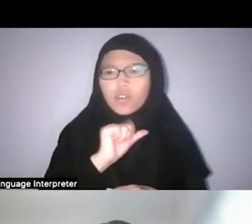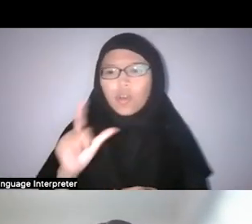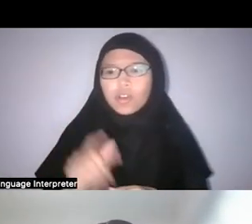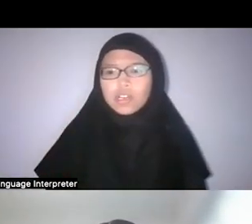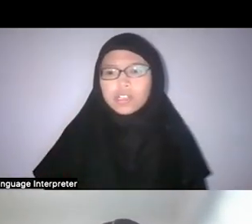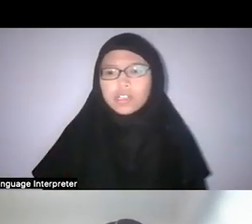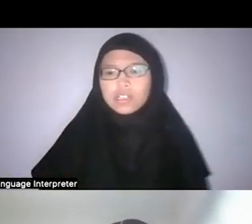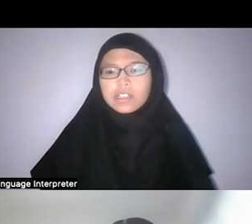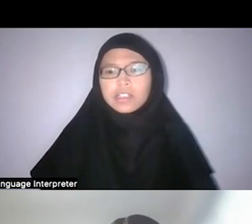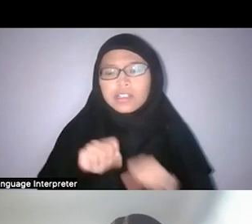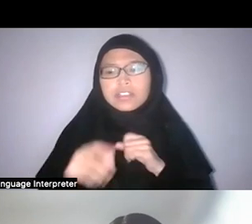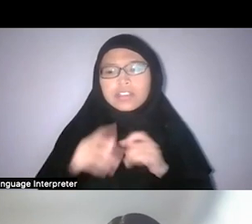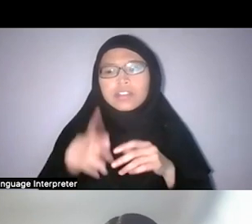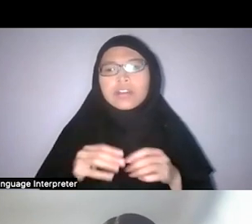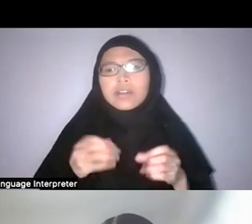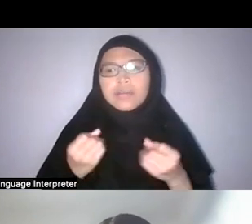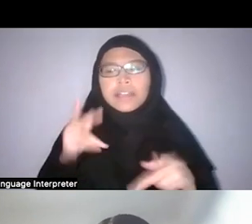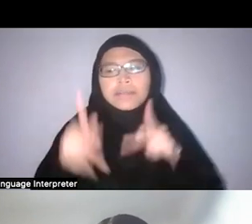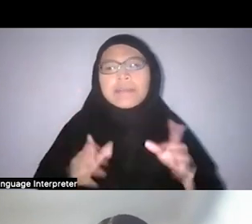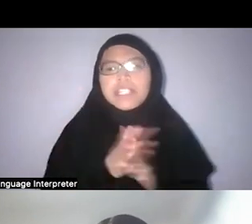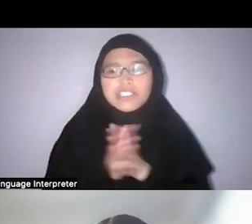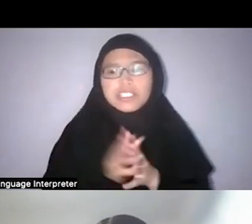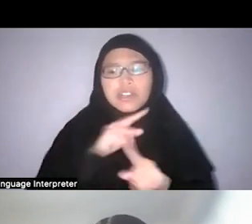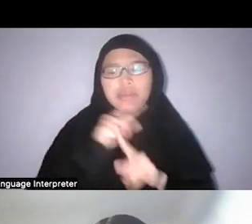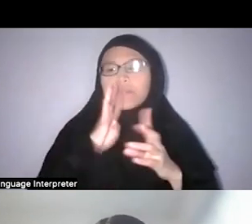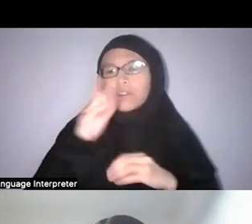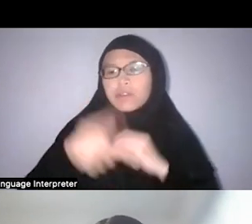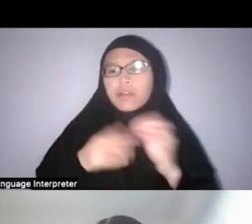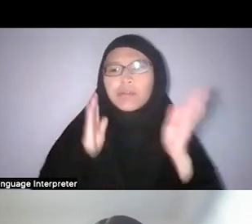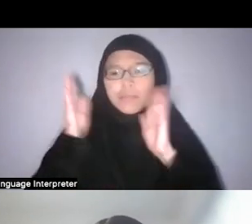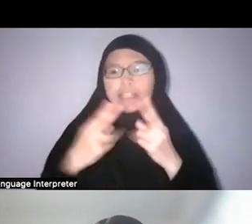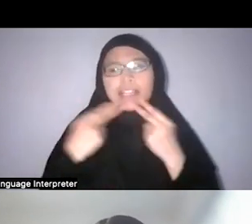whenever I’m talking about Malay healing and Malay medicine,